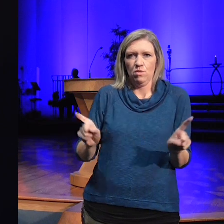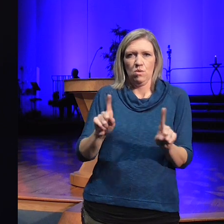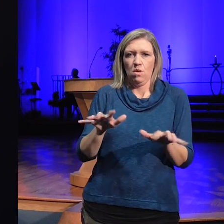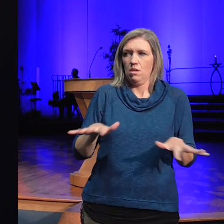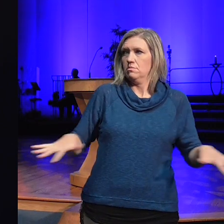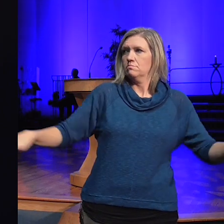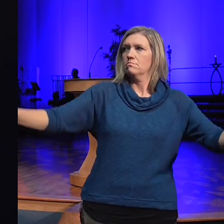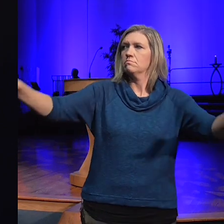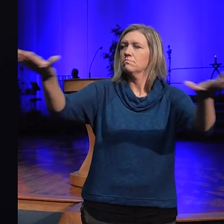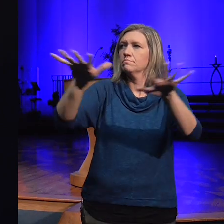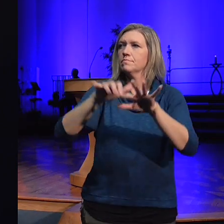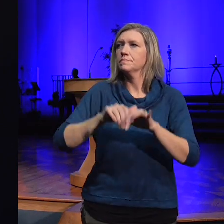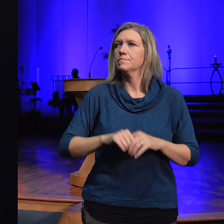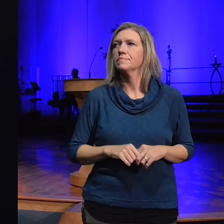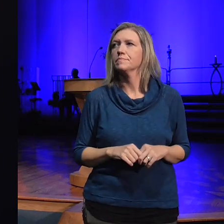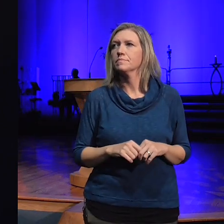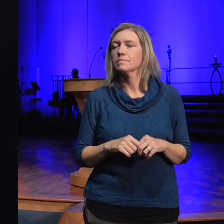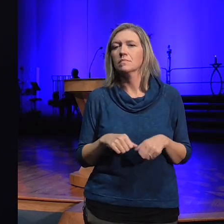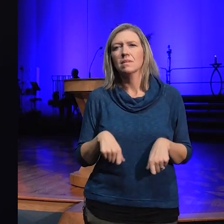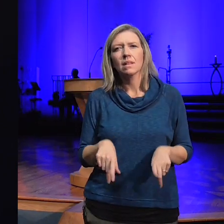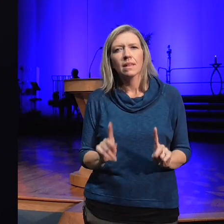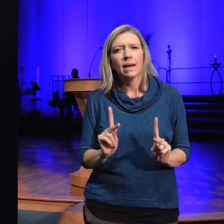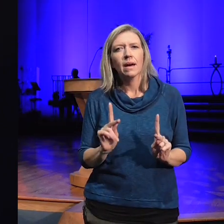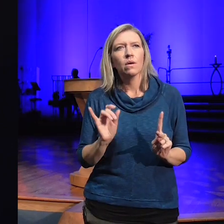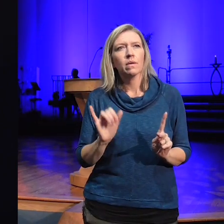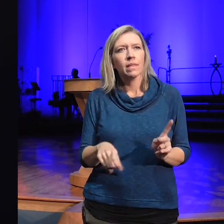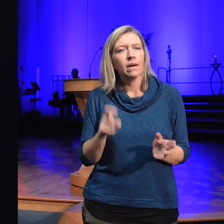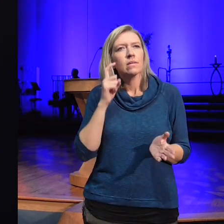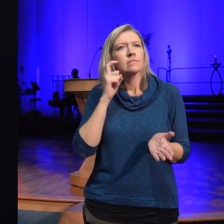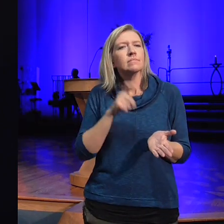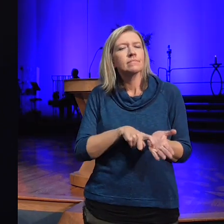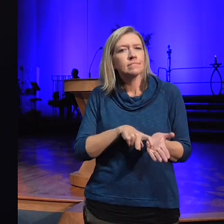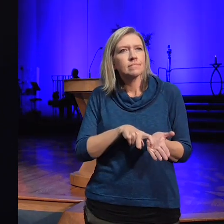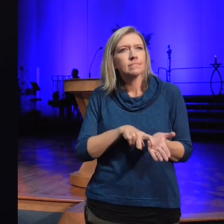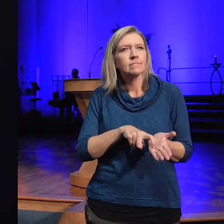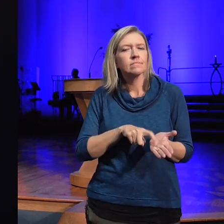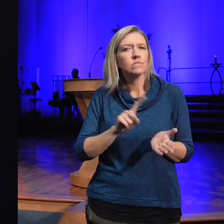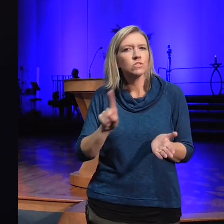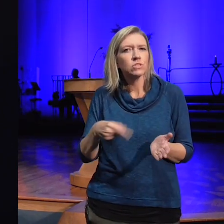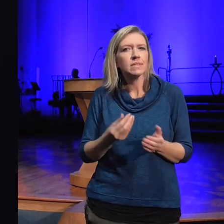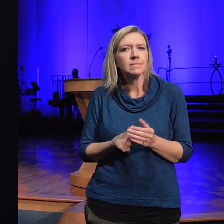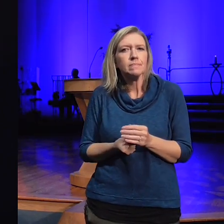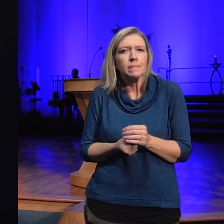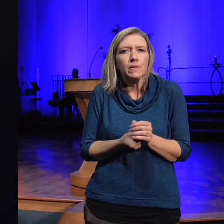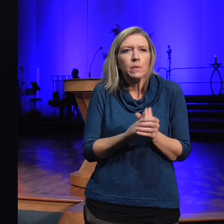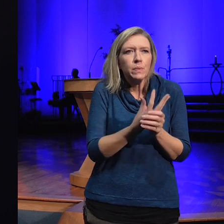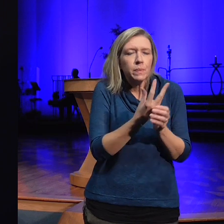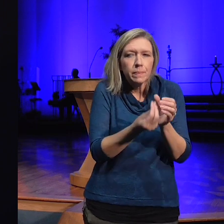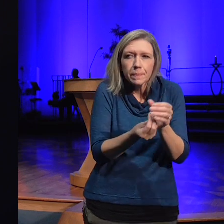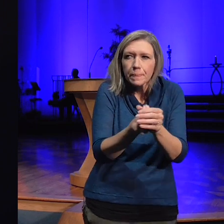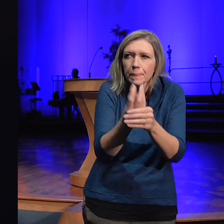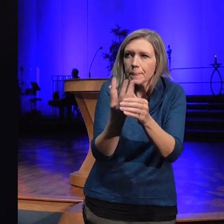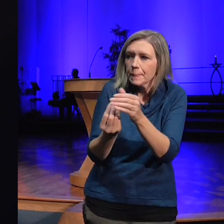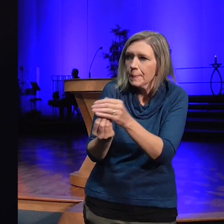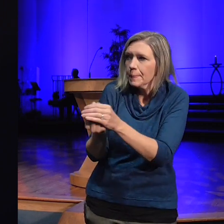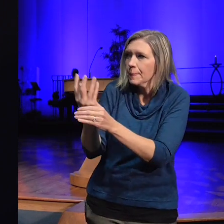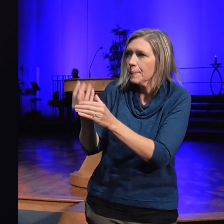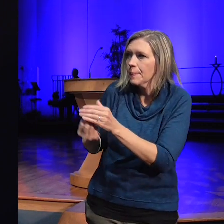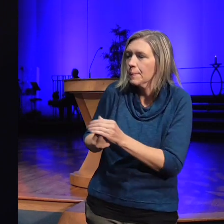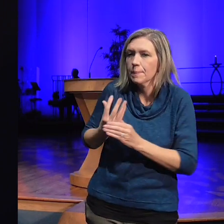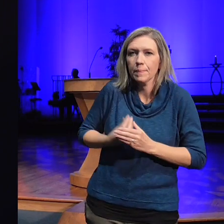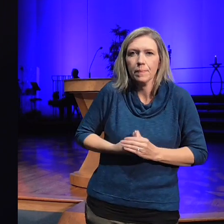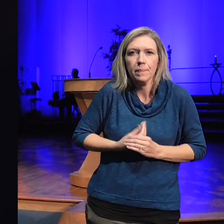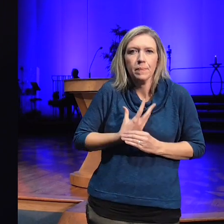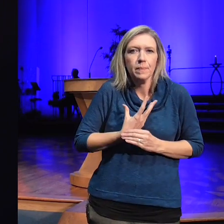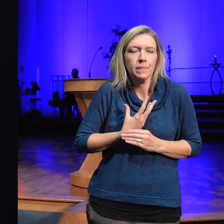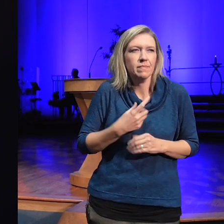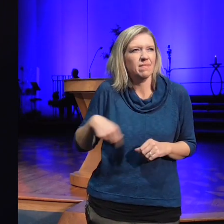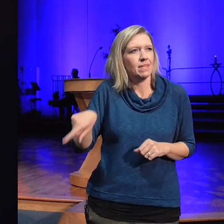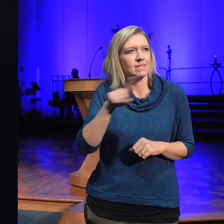and we allow that recognition to just Bloom inside of each and every one of us remembering the Divine